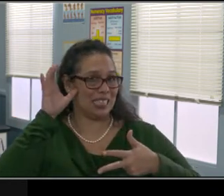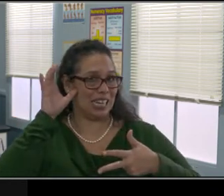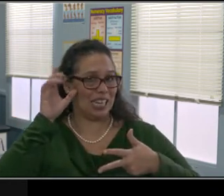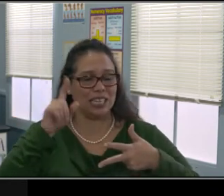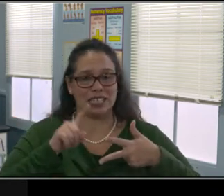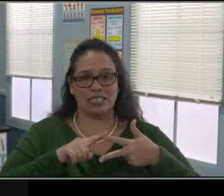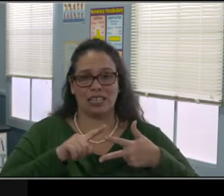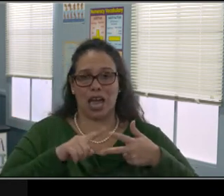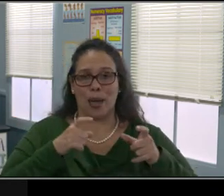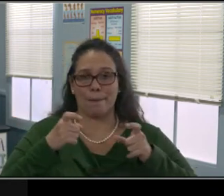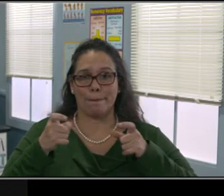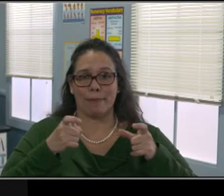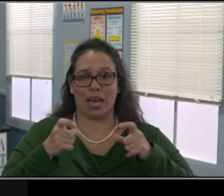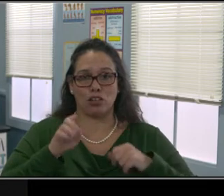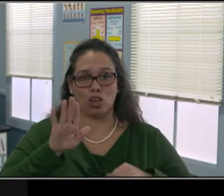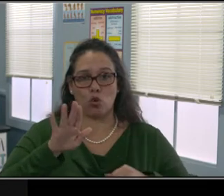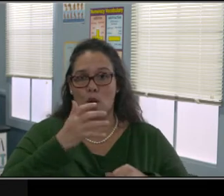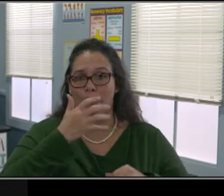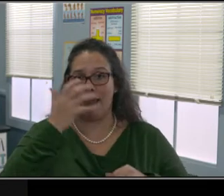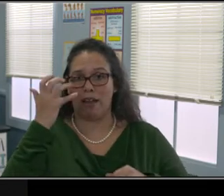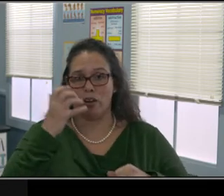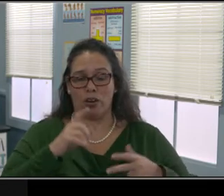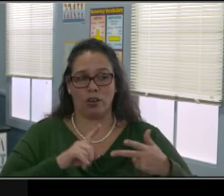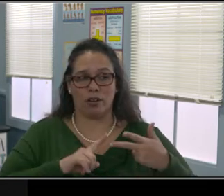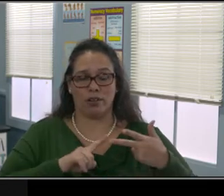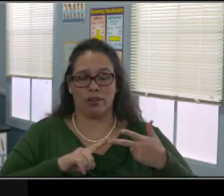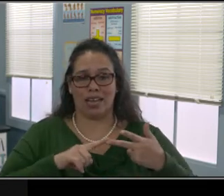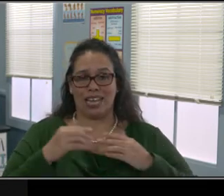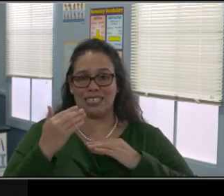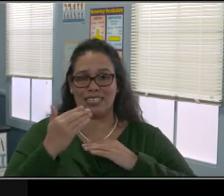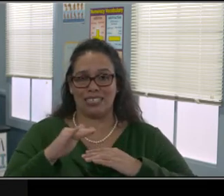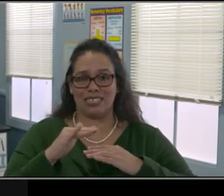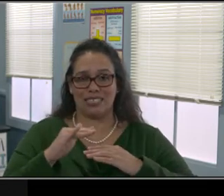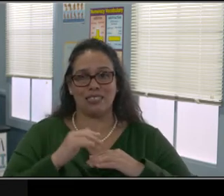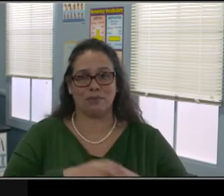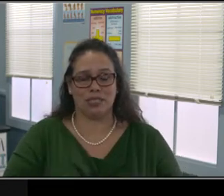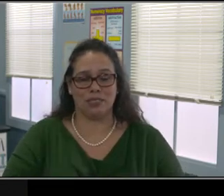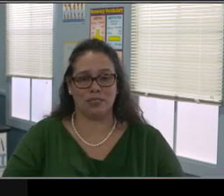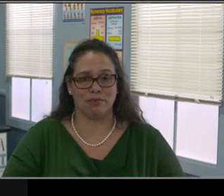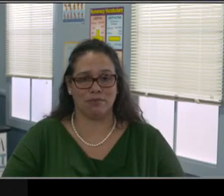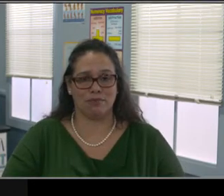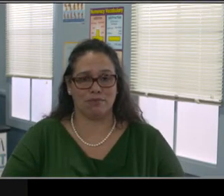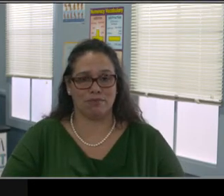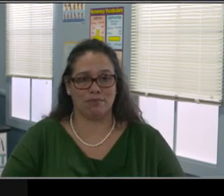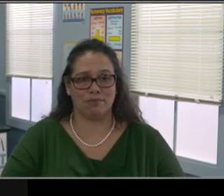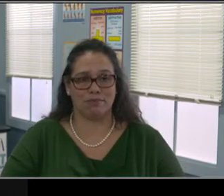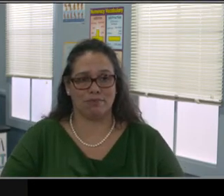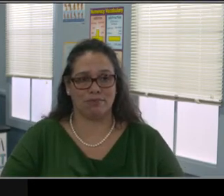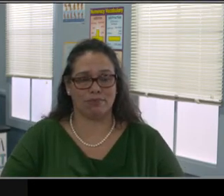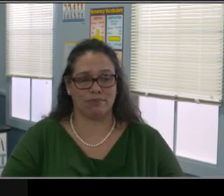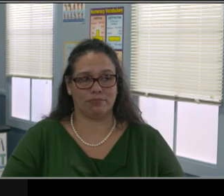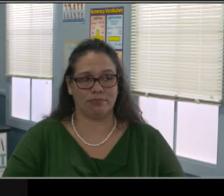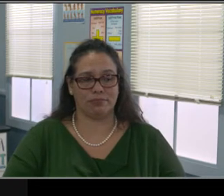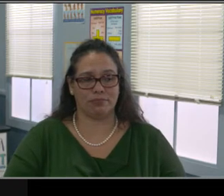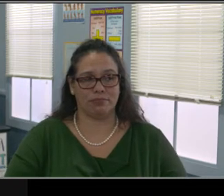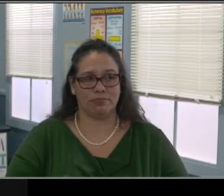And sometimes that's all he wants to talk about. That's kinda difficult.